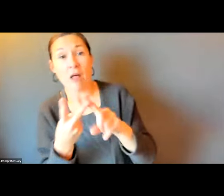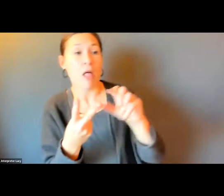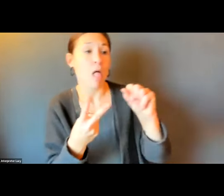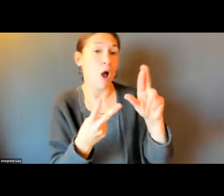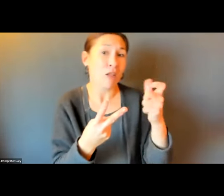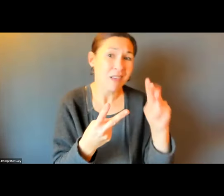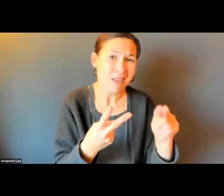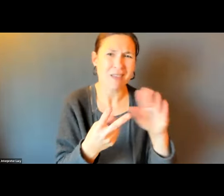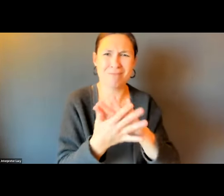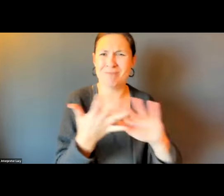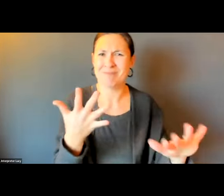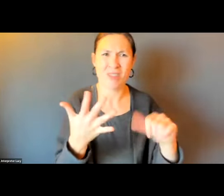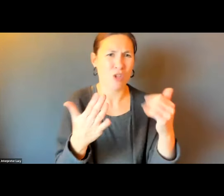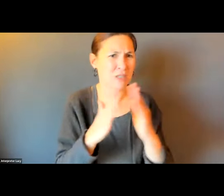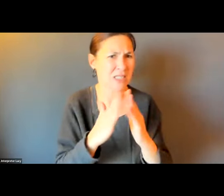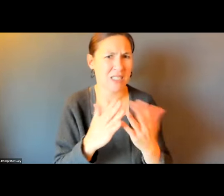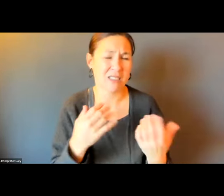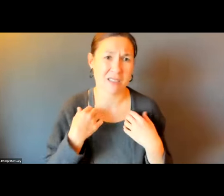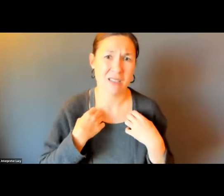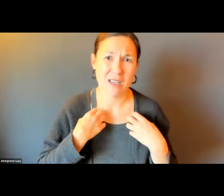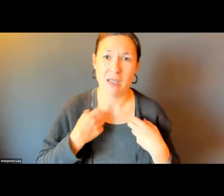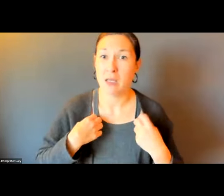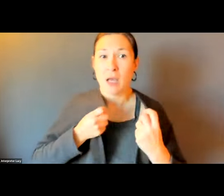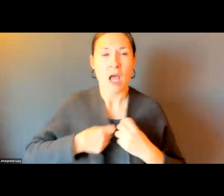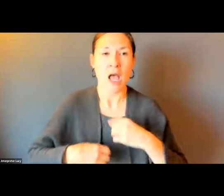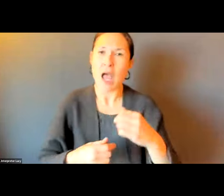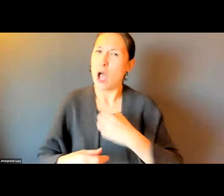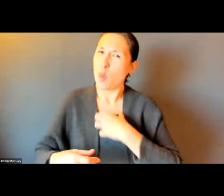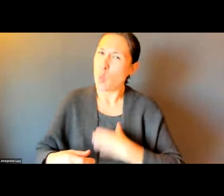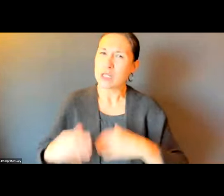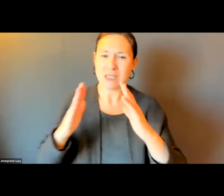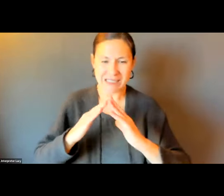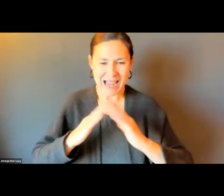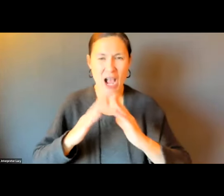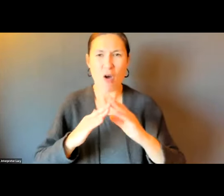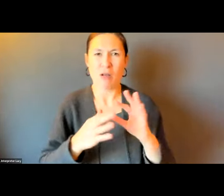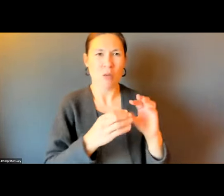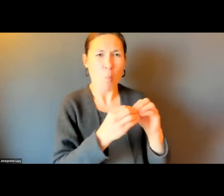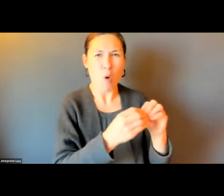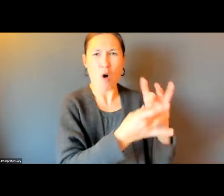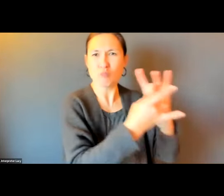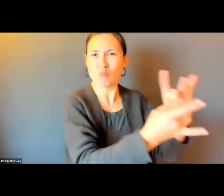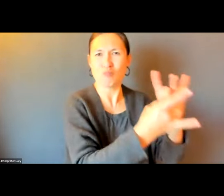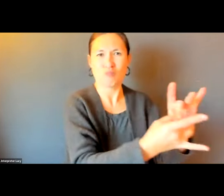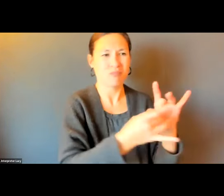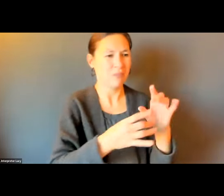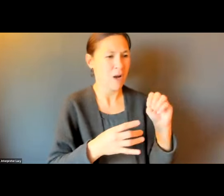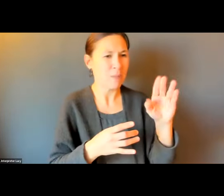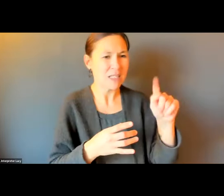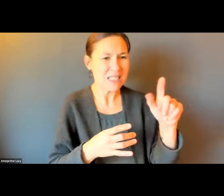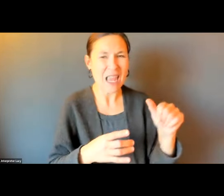NOT ONLY WHERE I AM, A LOT OF INCONSISTENCY IN SOMERVILLE AND ARLINGTON WHERE THIS GOES ON. TOWNS AND CITIES REALLY NEED